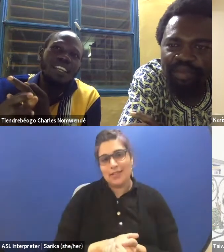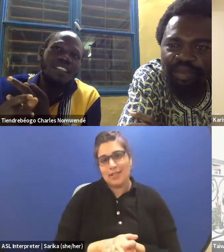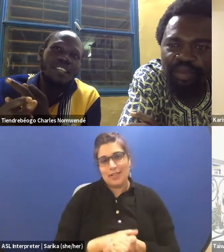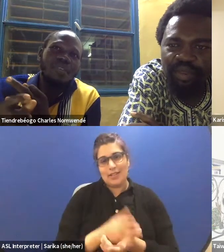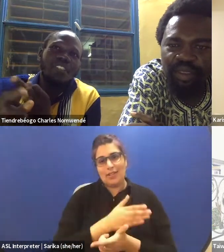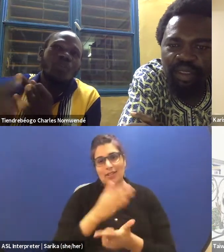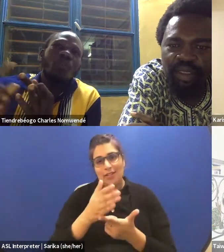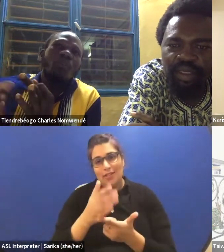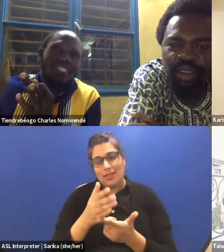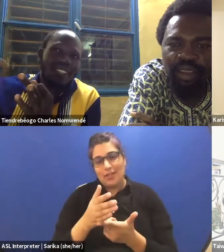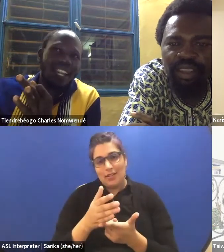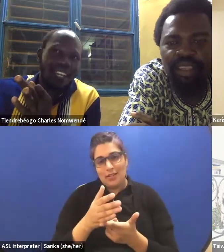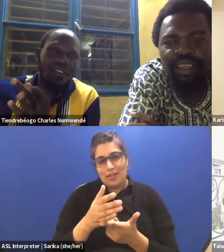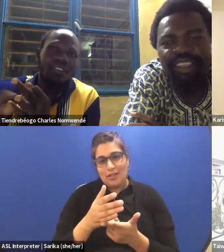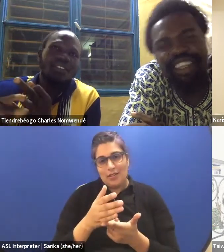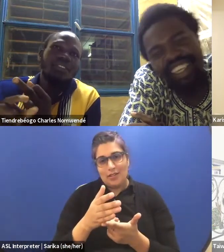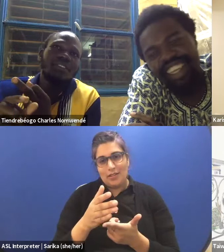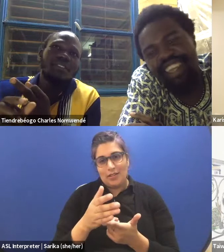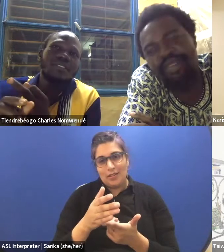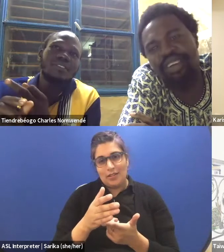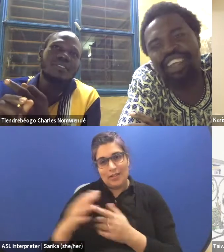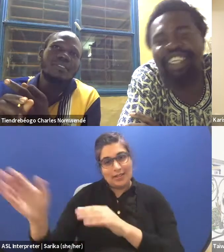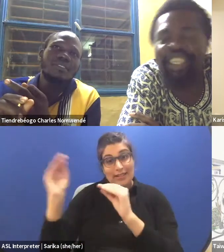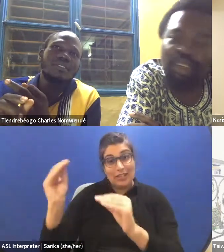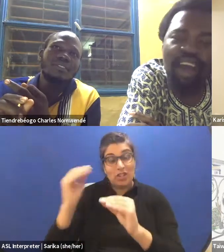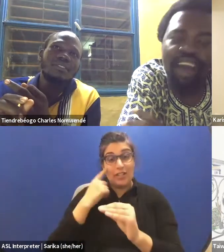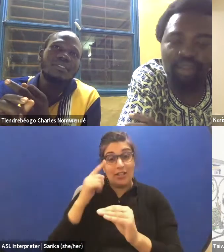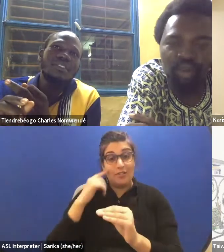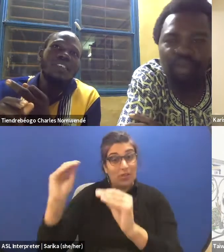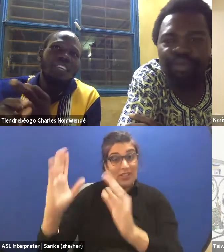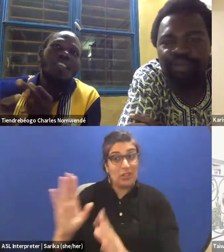(Charles speaking French) Teaching is for the teacher at school.